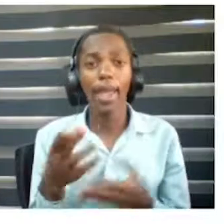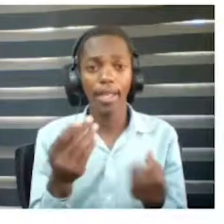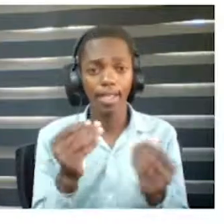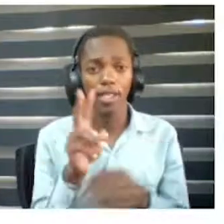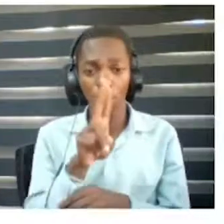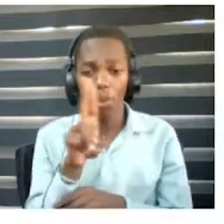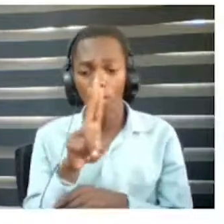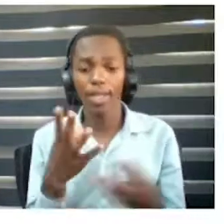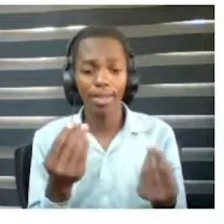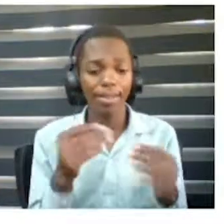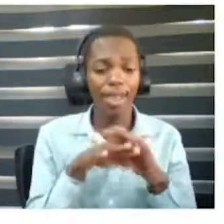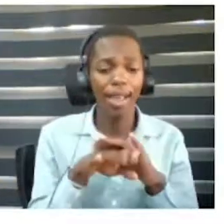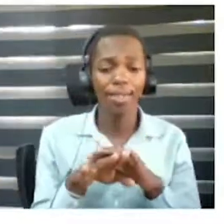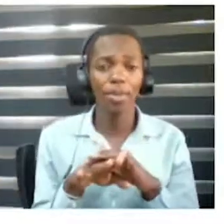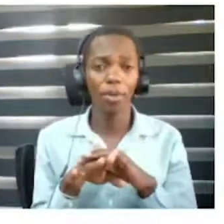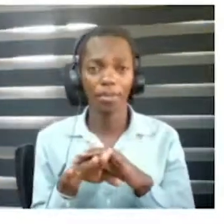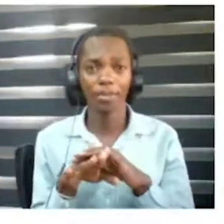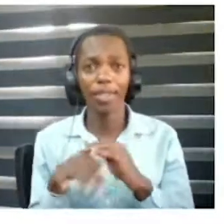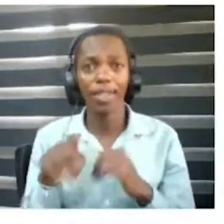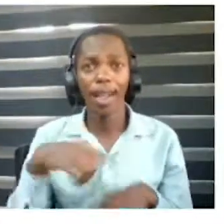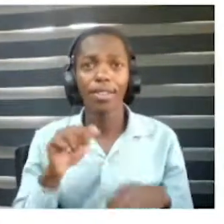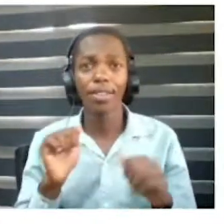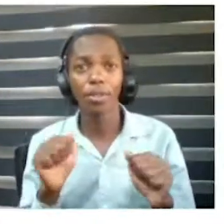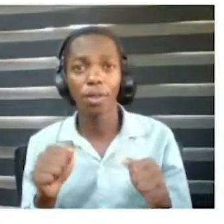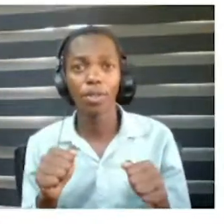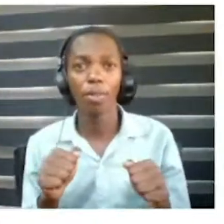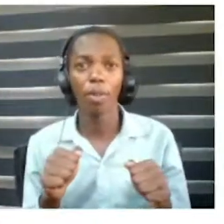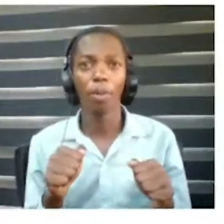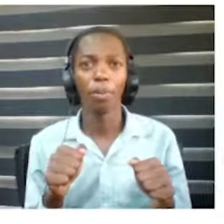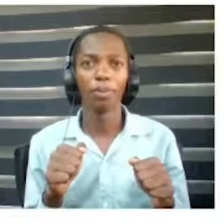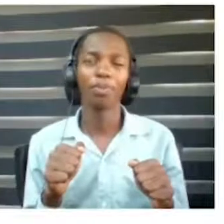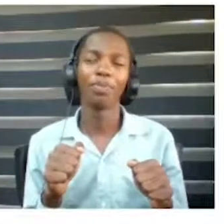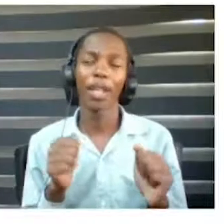an impact in the lives of disability persons and we